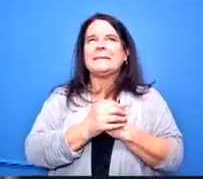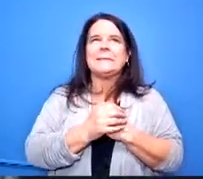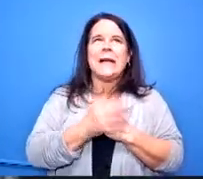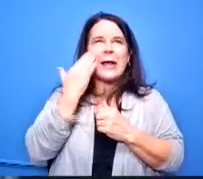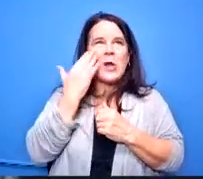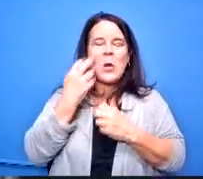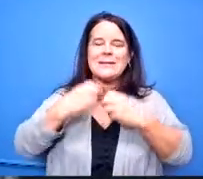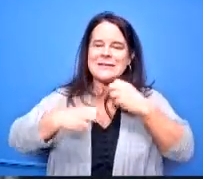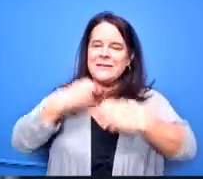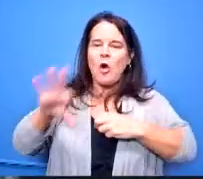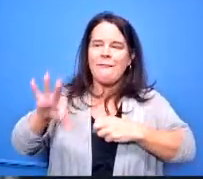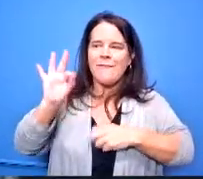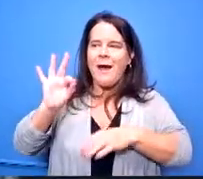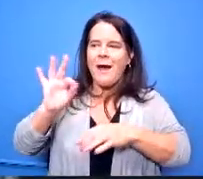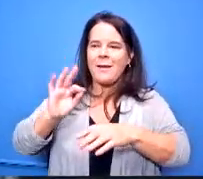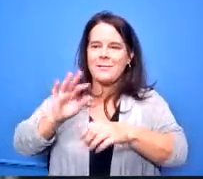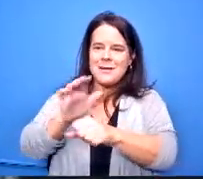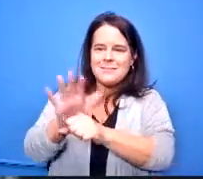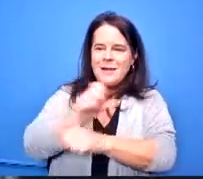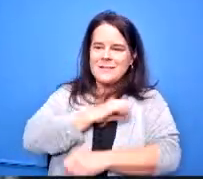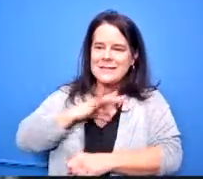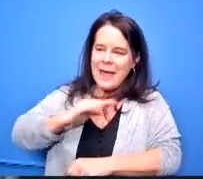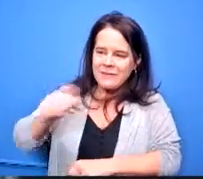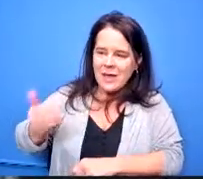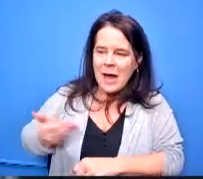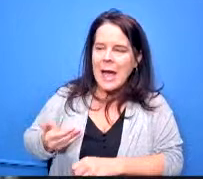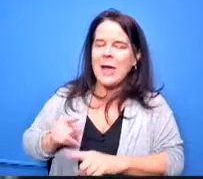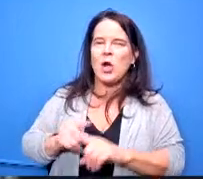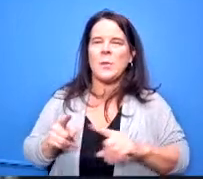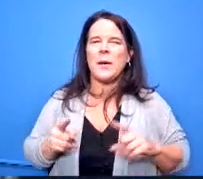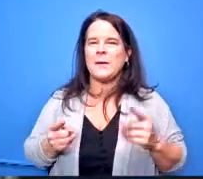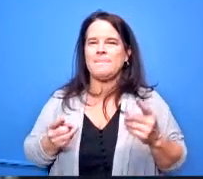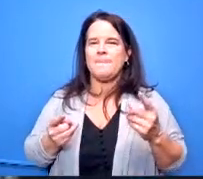didn't want to put that there and kind of kind of let us wrestle with that of how are we doing